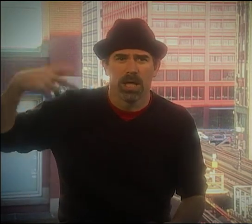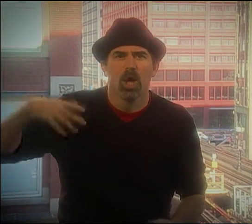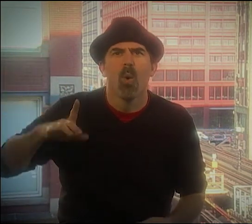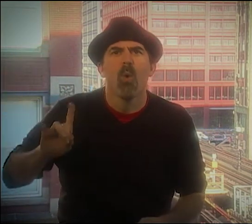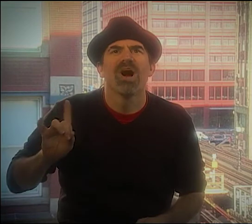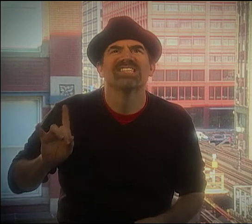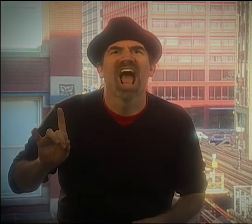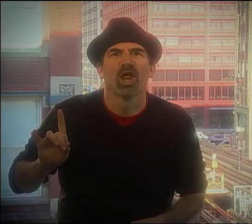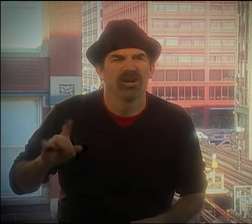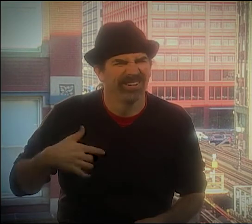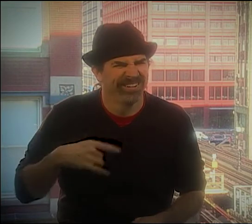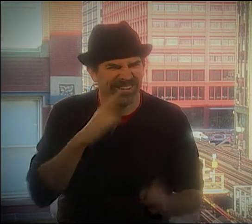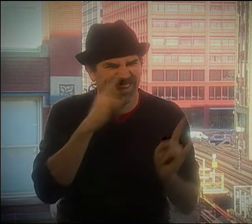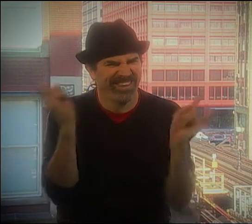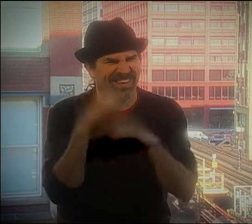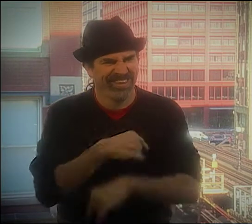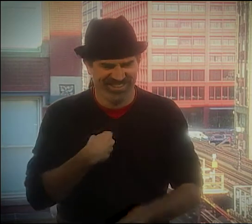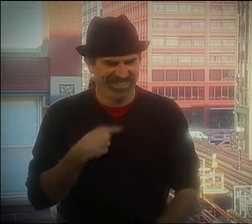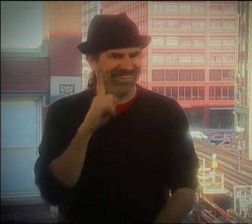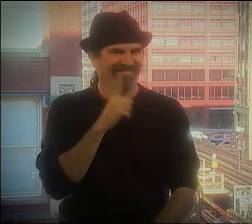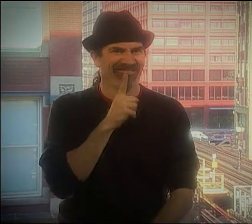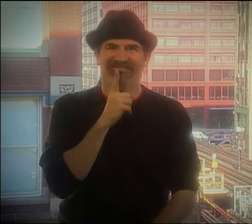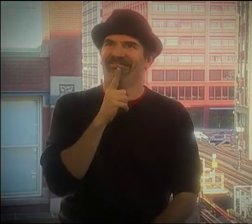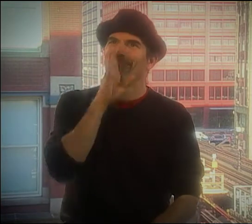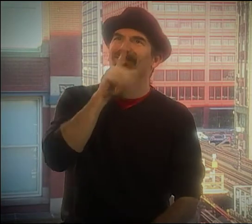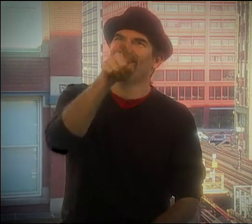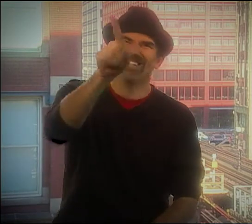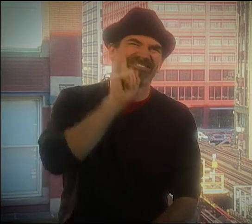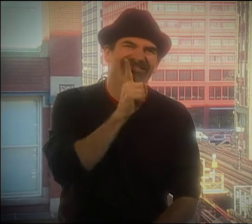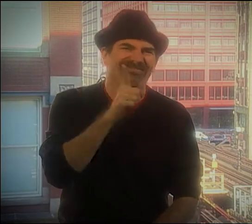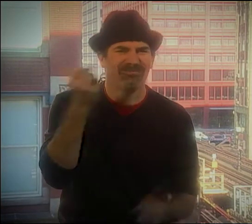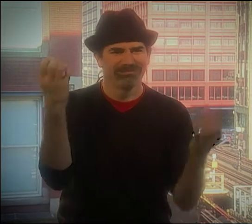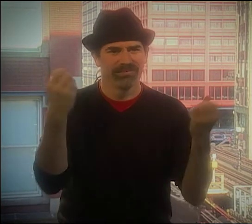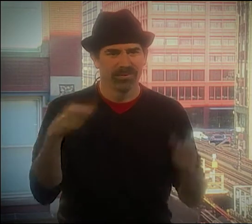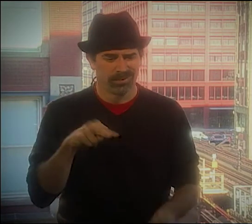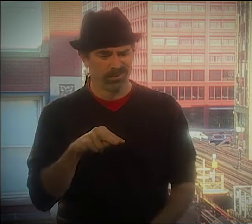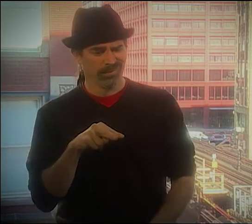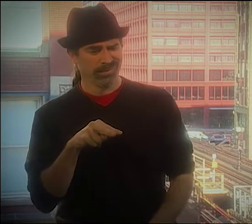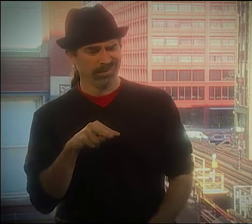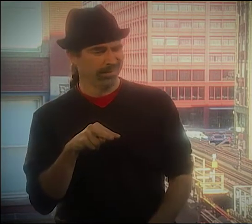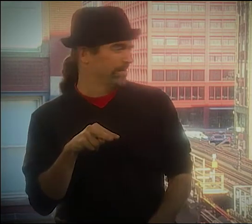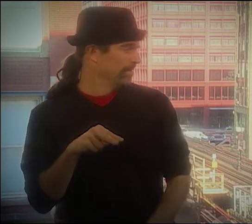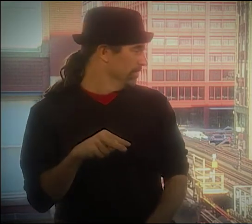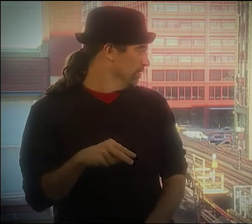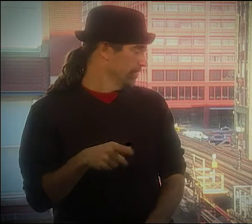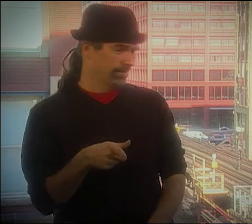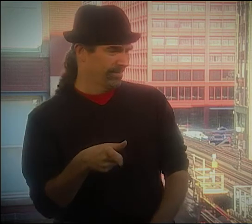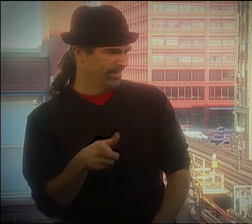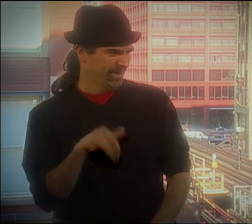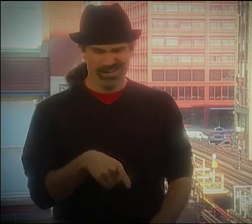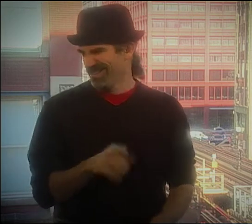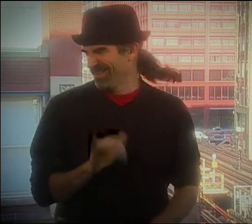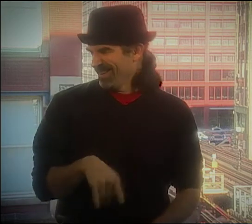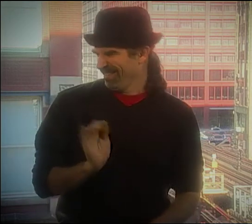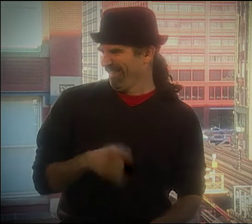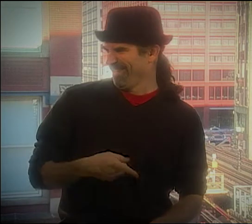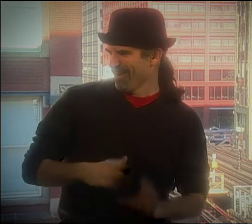AND THEY WOULD LOOK AT ME, AND I'D GO "ONE DOLLAR?" IT'S LIKE A DEAF PERSON TALKING TO A PERSON WHO'S DEAF WHO SIGNS.